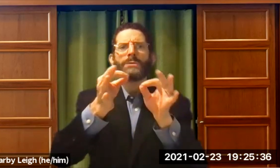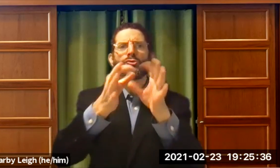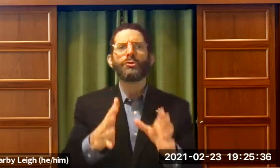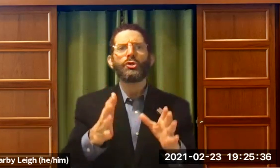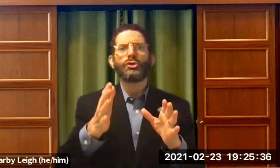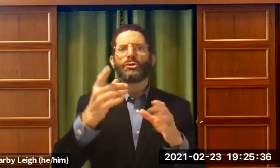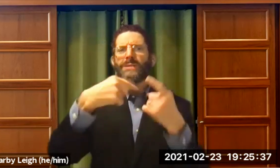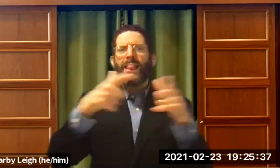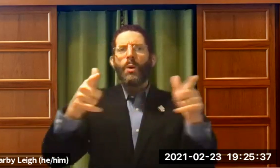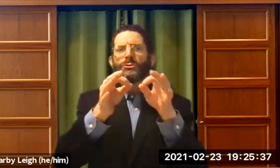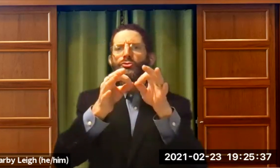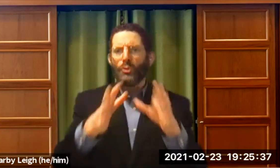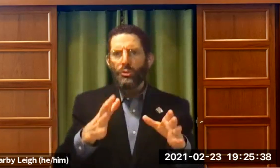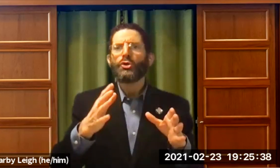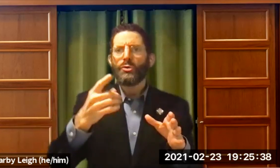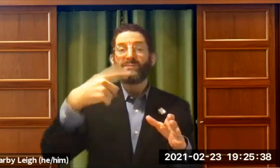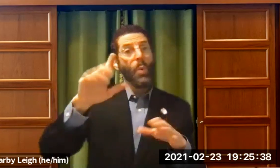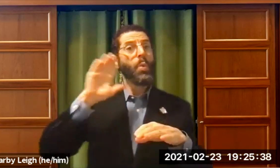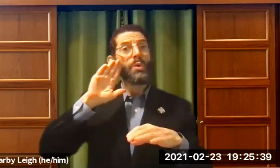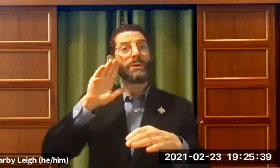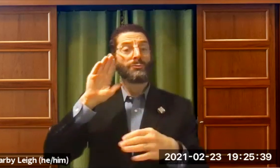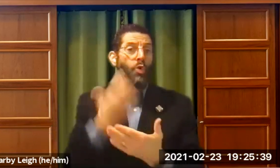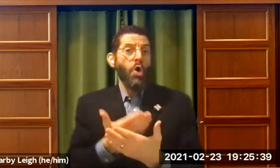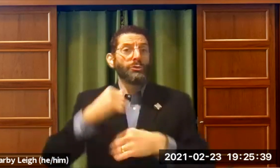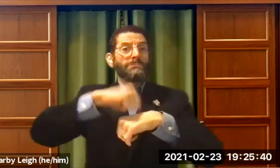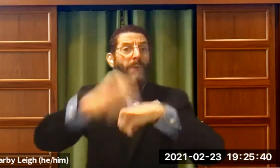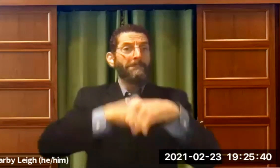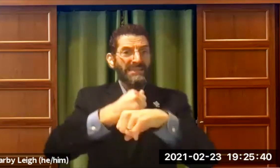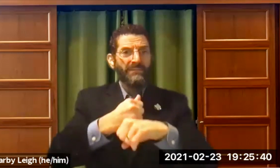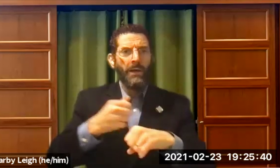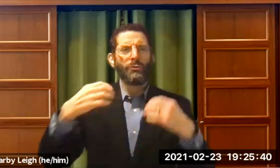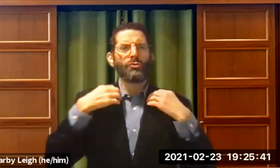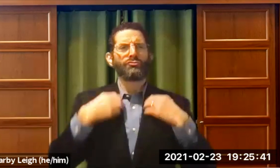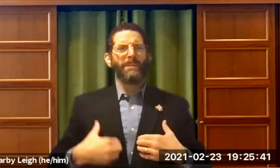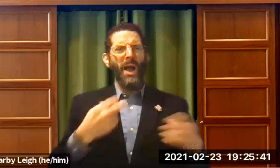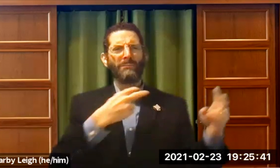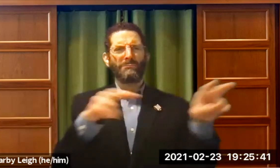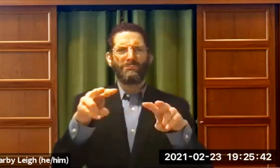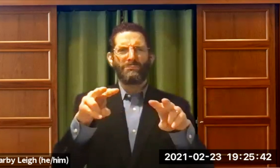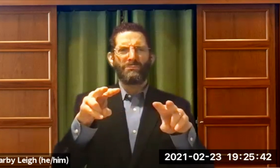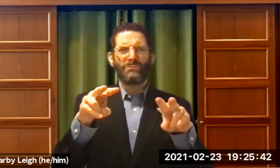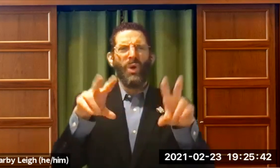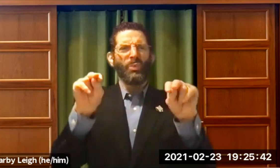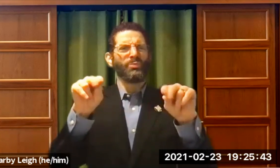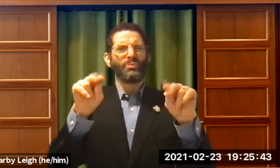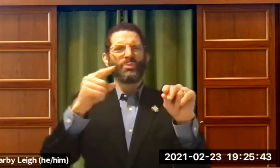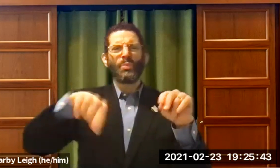know will this synagogue provide an interpreter, a sign language interpreter for my daughter's Bat Mitzvah. And the lab I looked at